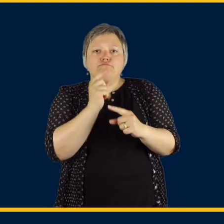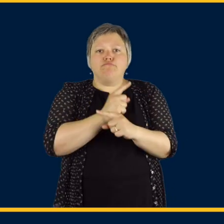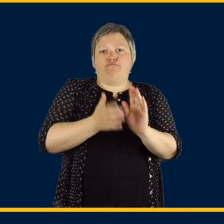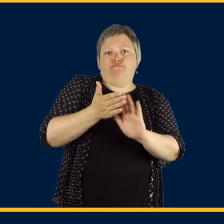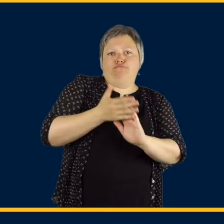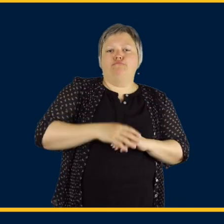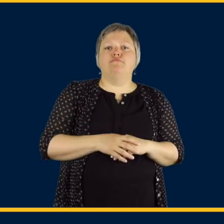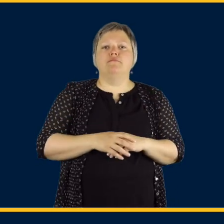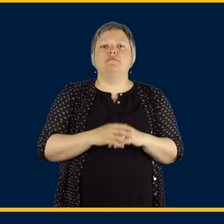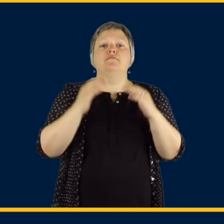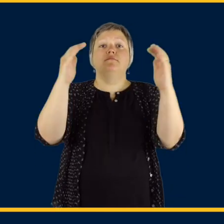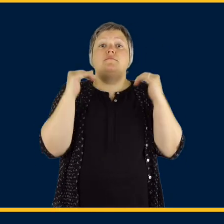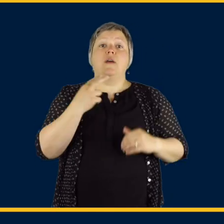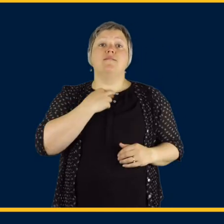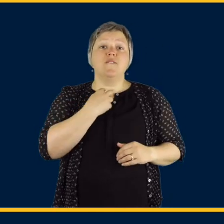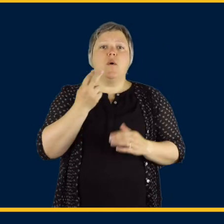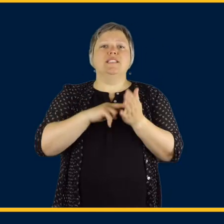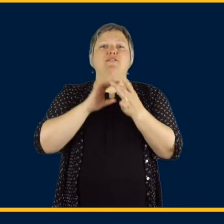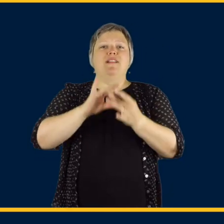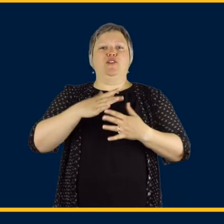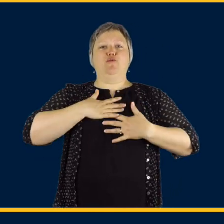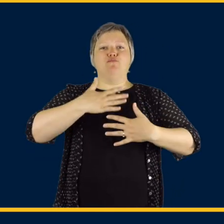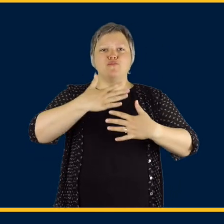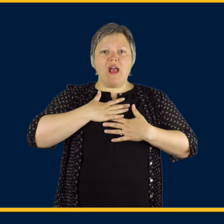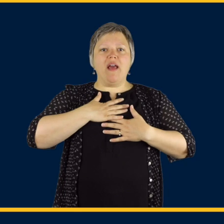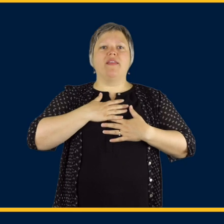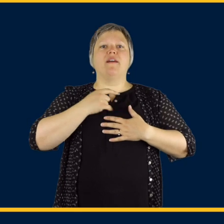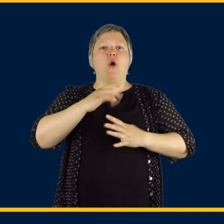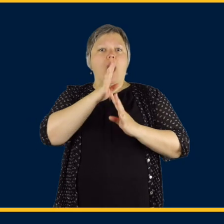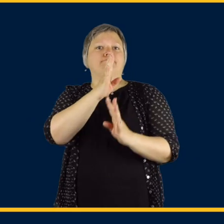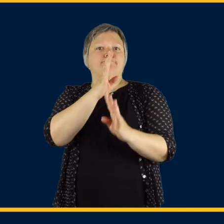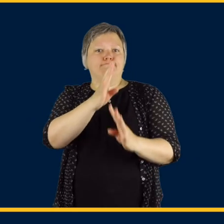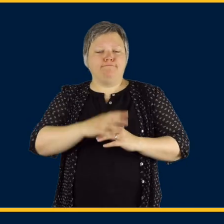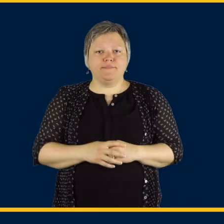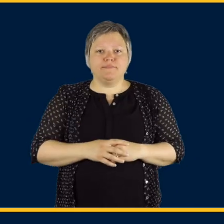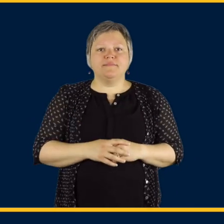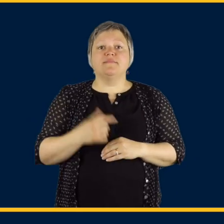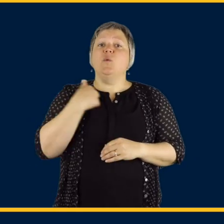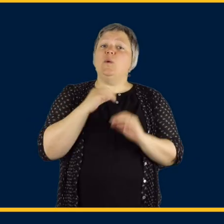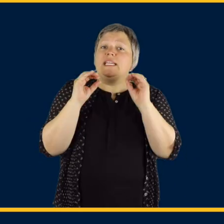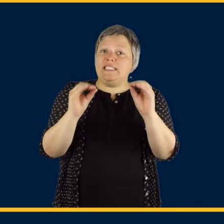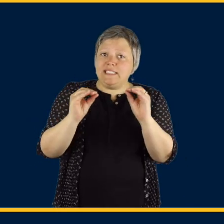are present and working properly. Voice is how we use our breath and vocal chords to produce speech.